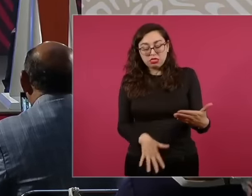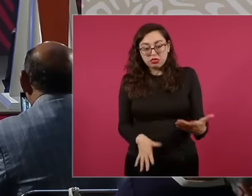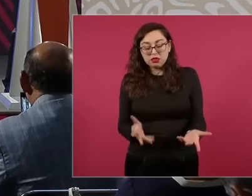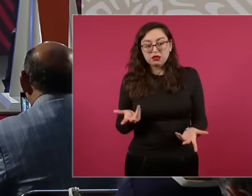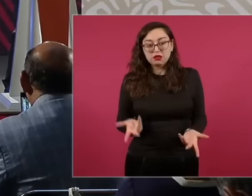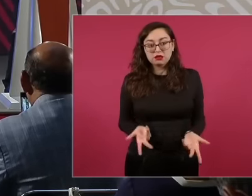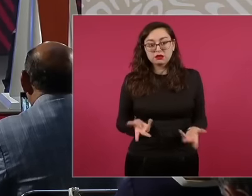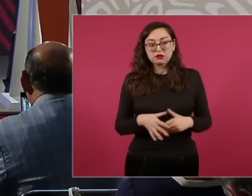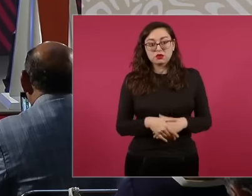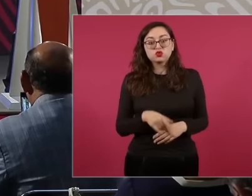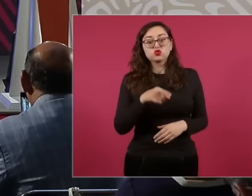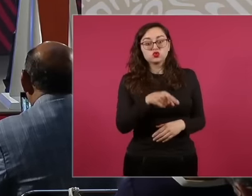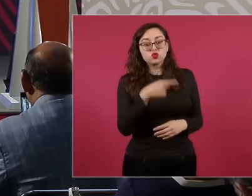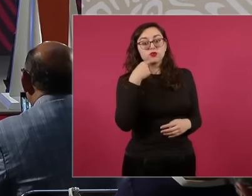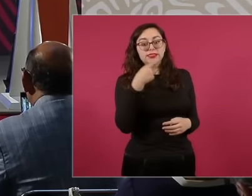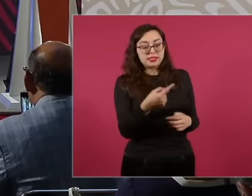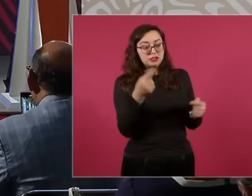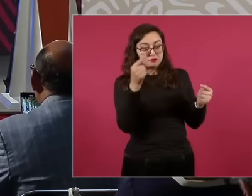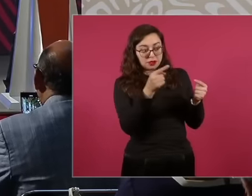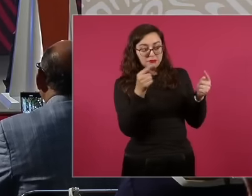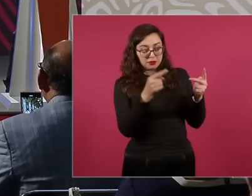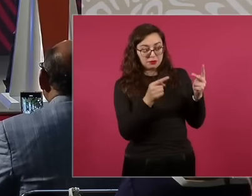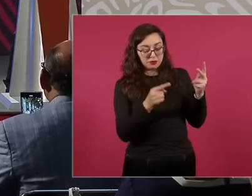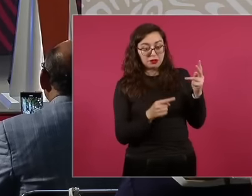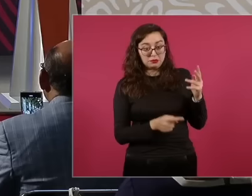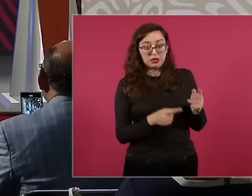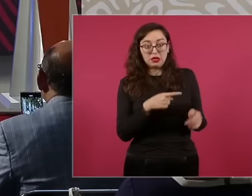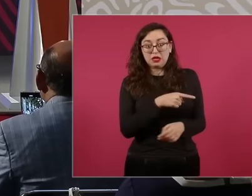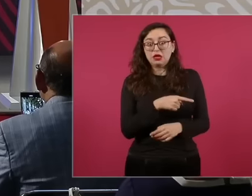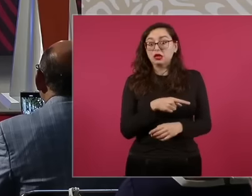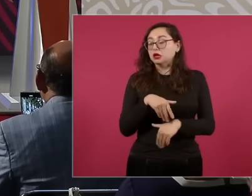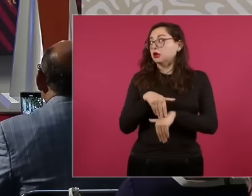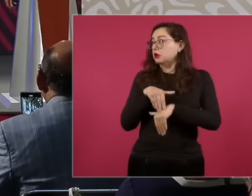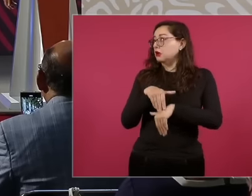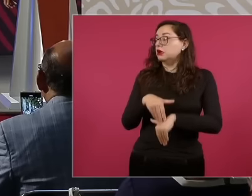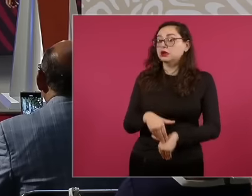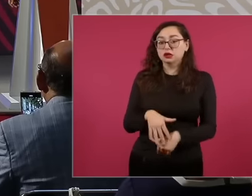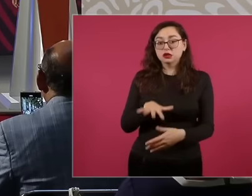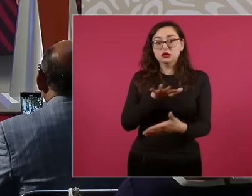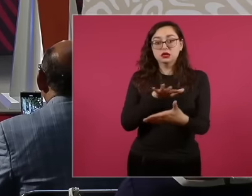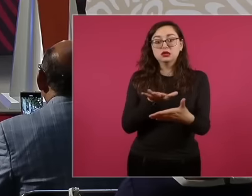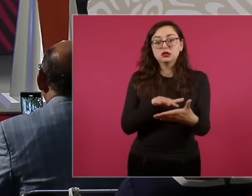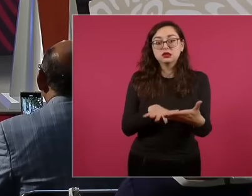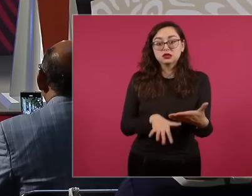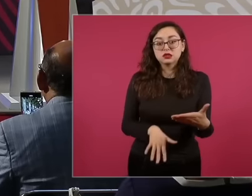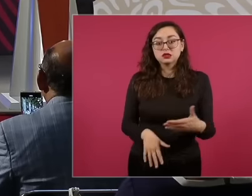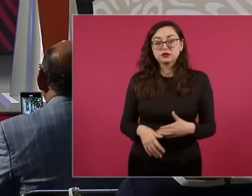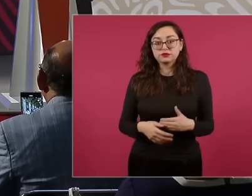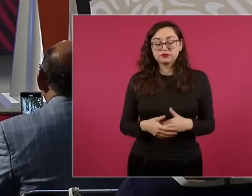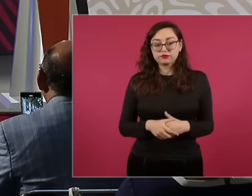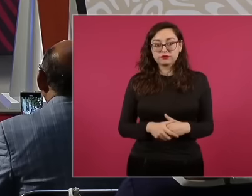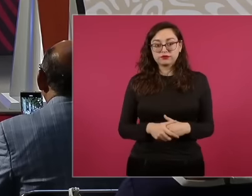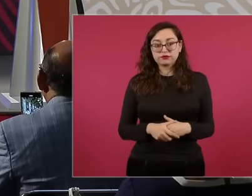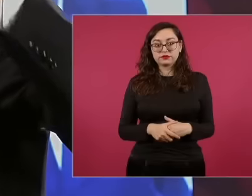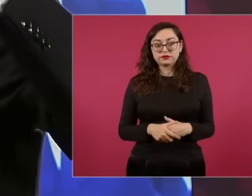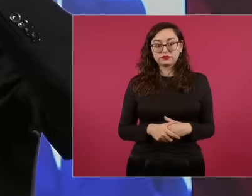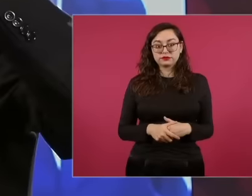say and we're going to get ahead of ourselves and we already